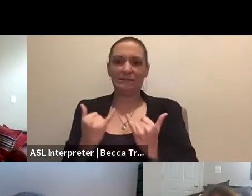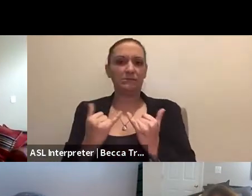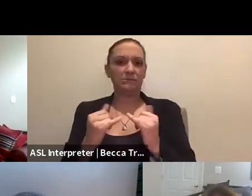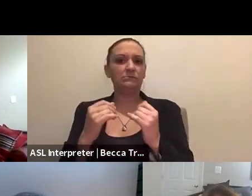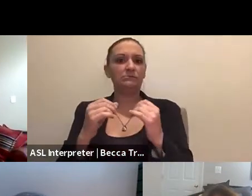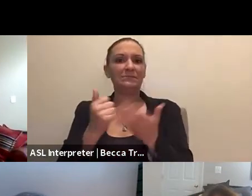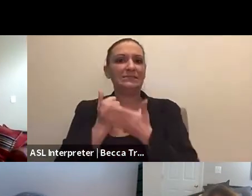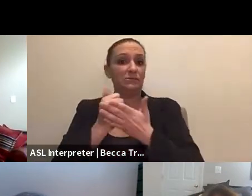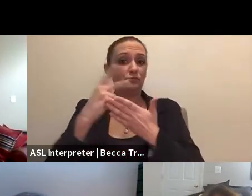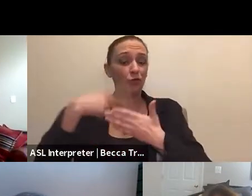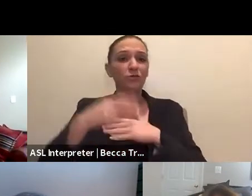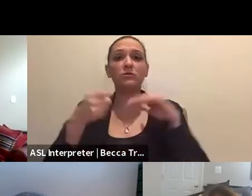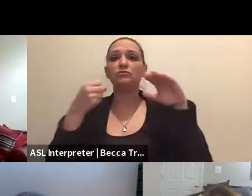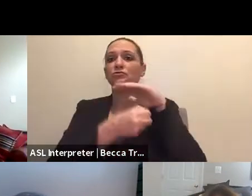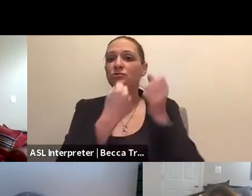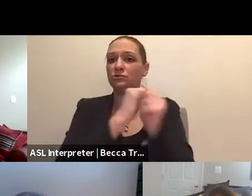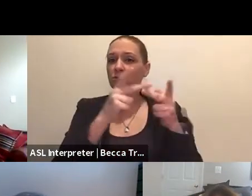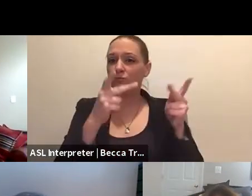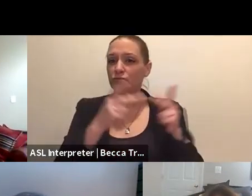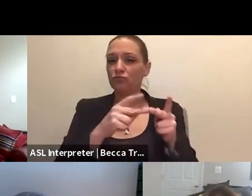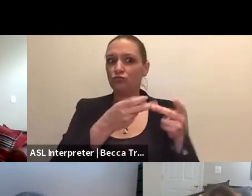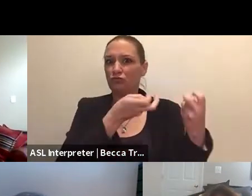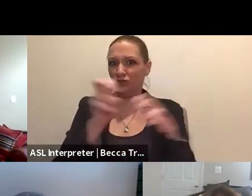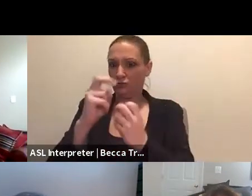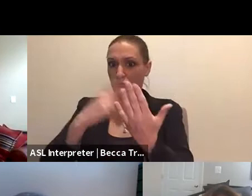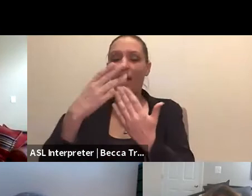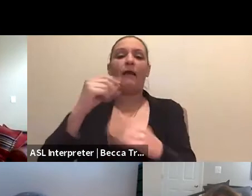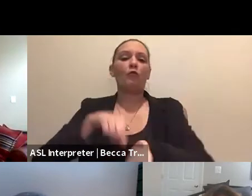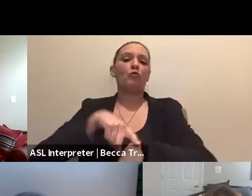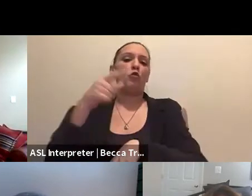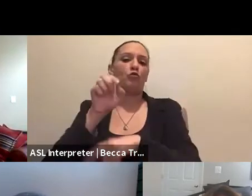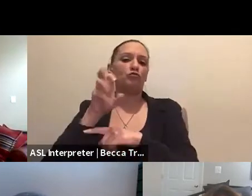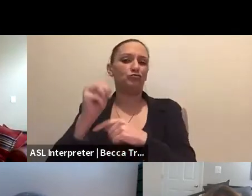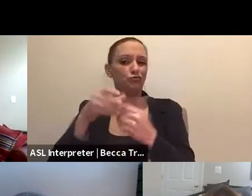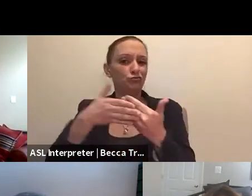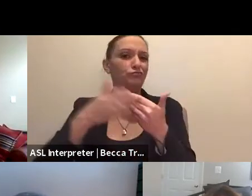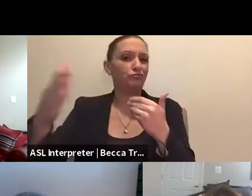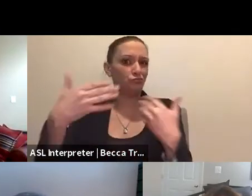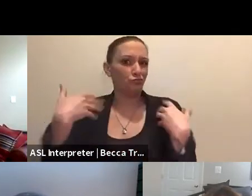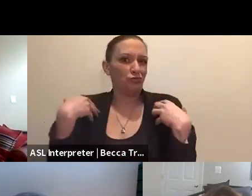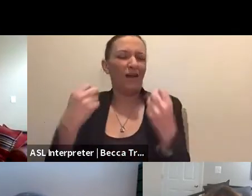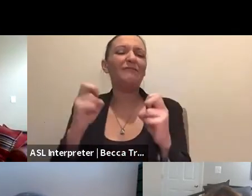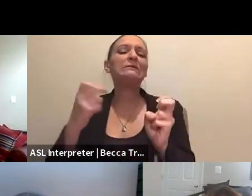shelter transition program and long-term recovery which is usually a grant type program.